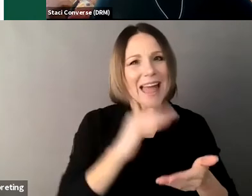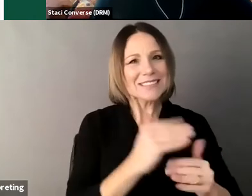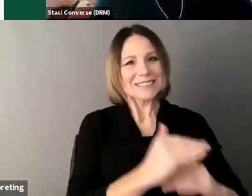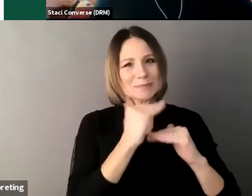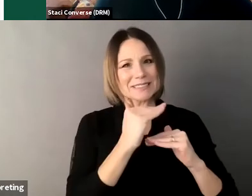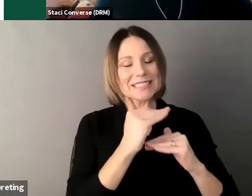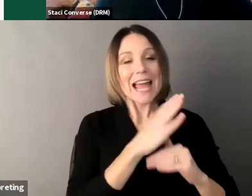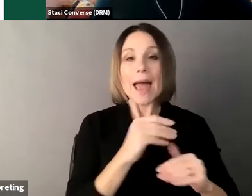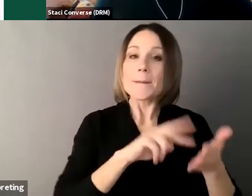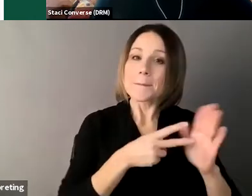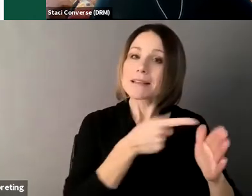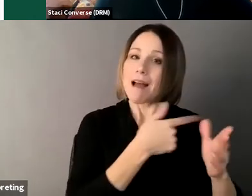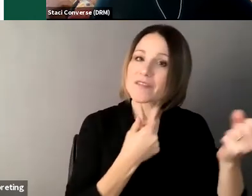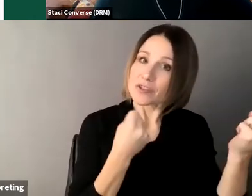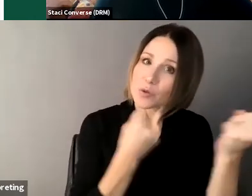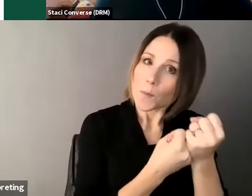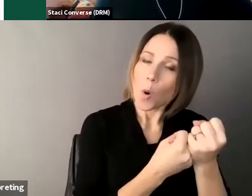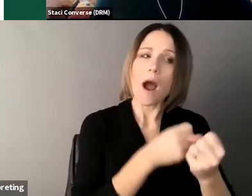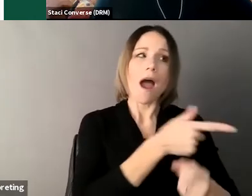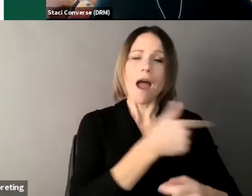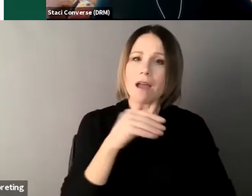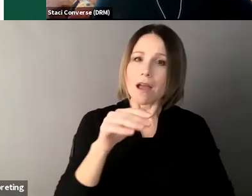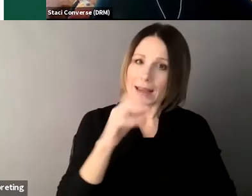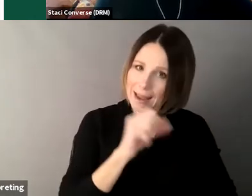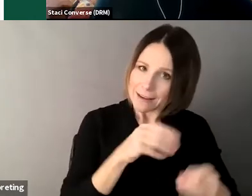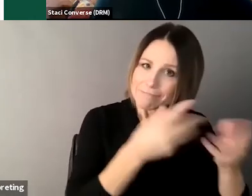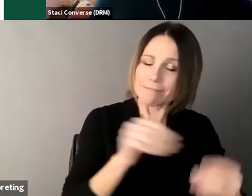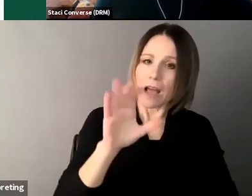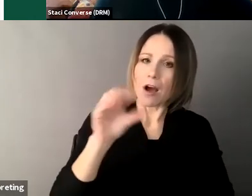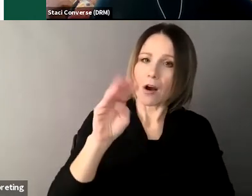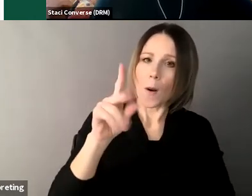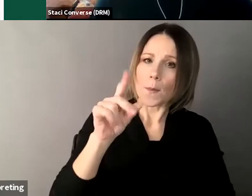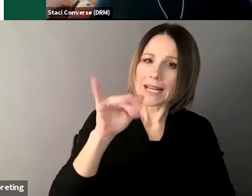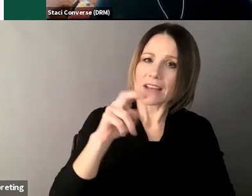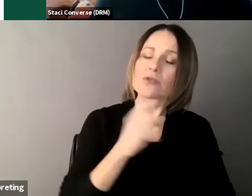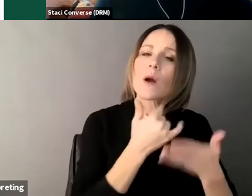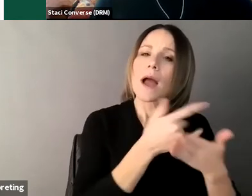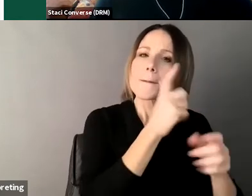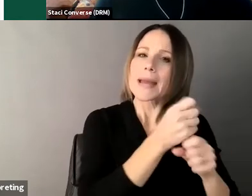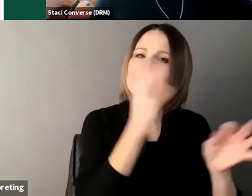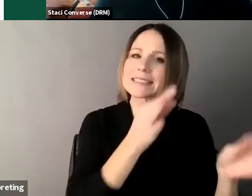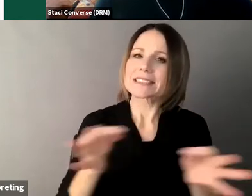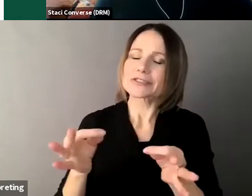accommodations to aid in decision-making and it acknowledges other practical and legal options